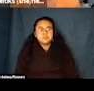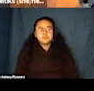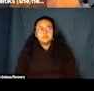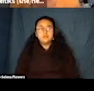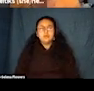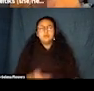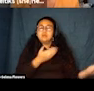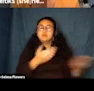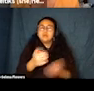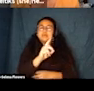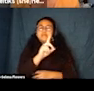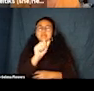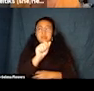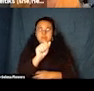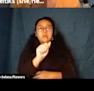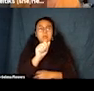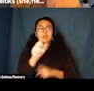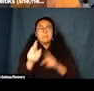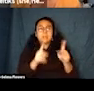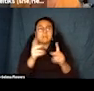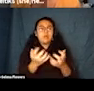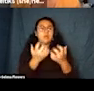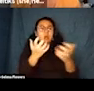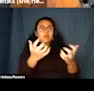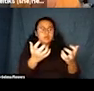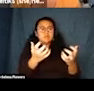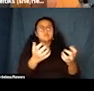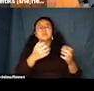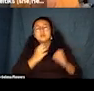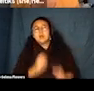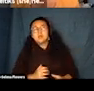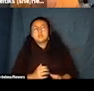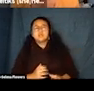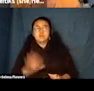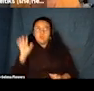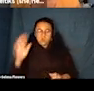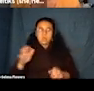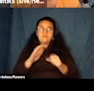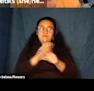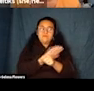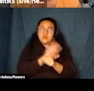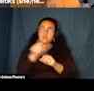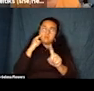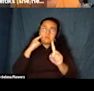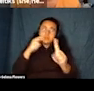can increase your audience and help you fulfill your mission. So many of our missions as film festivals are to bring